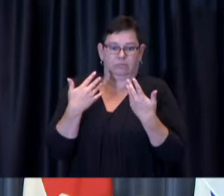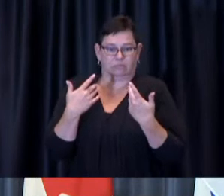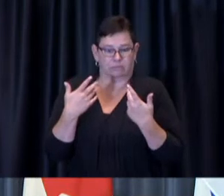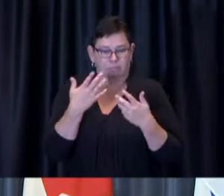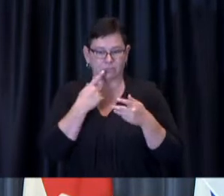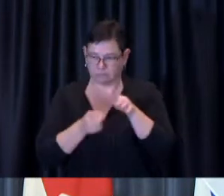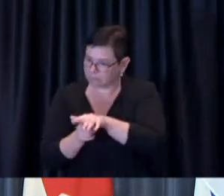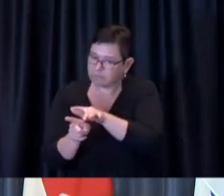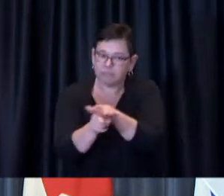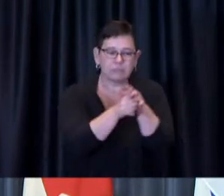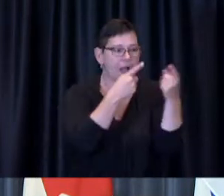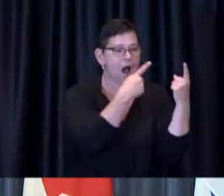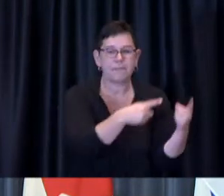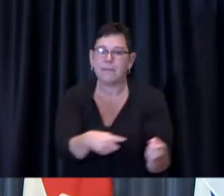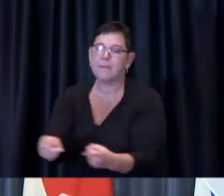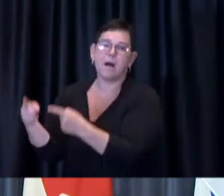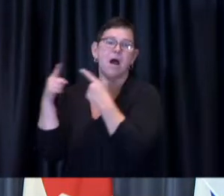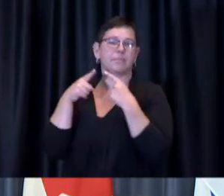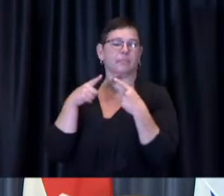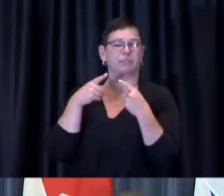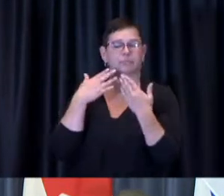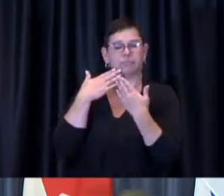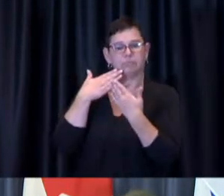And to our dedicated AV team who made the technology work